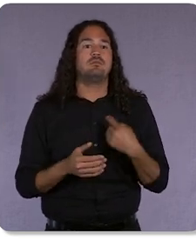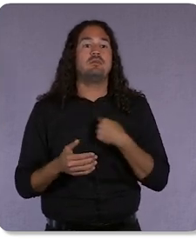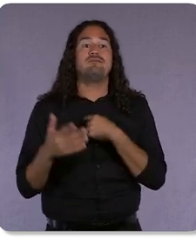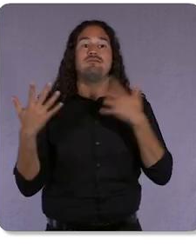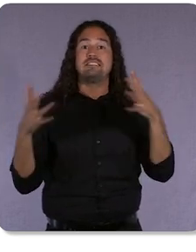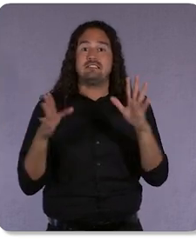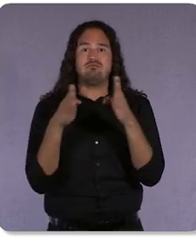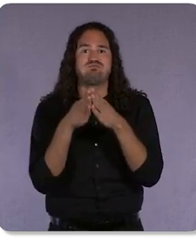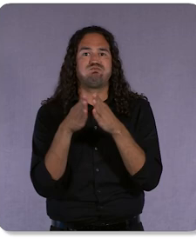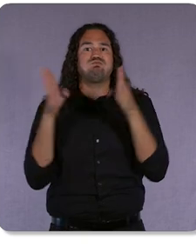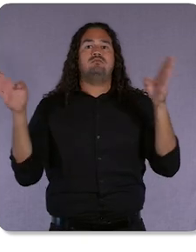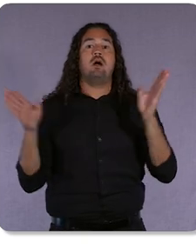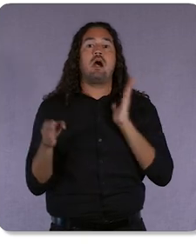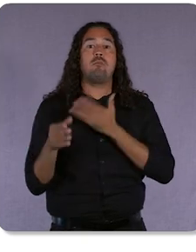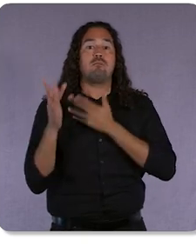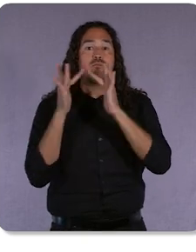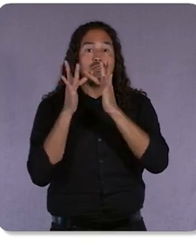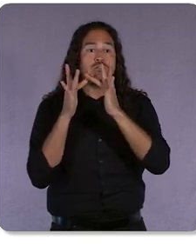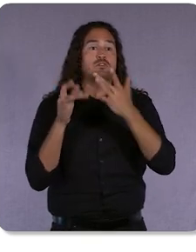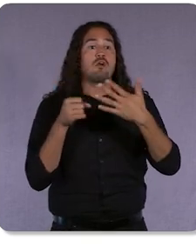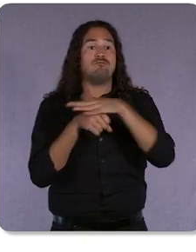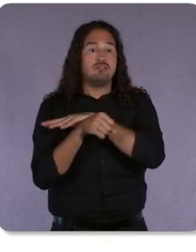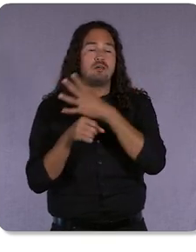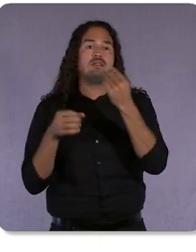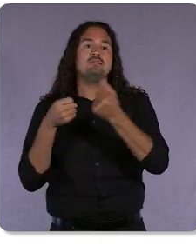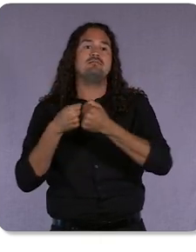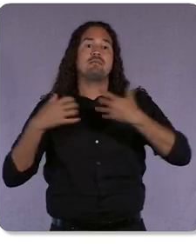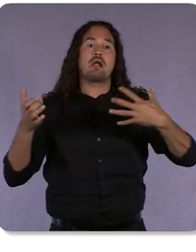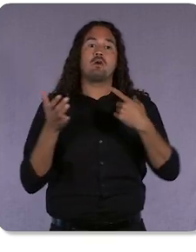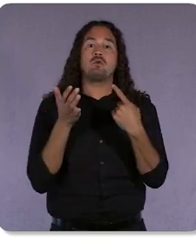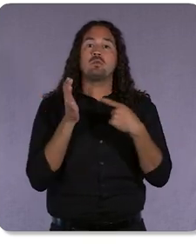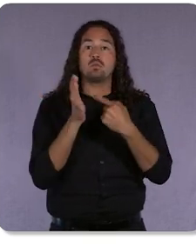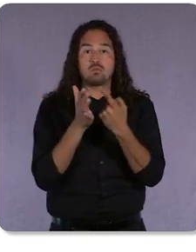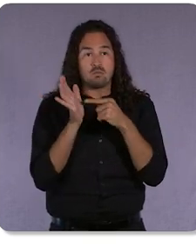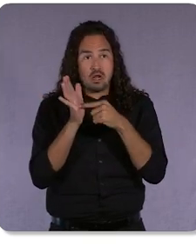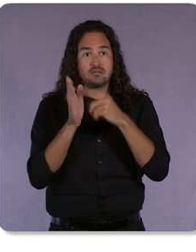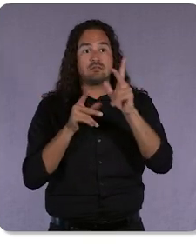and are expanding to new model types to give you a fuller view of the customer journey.